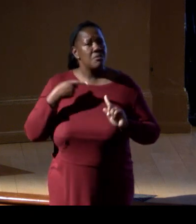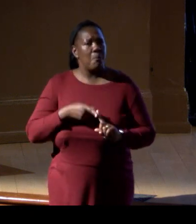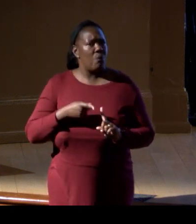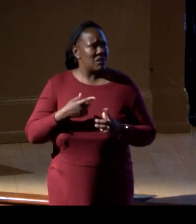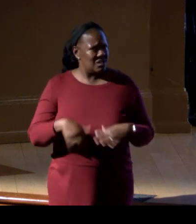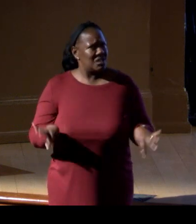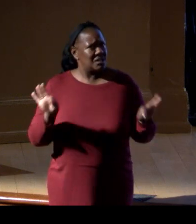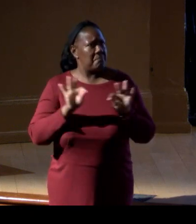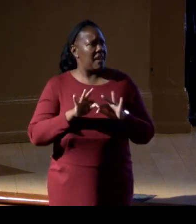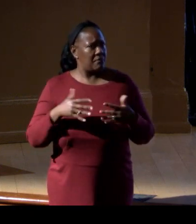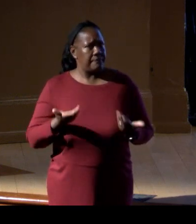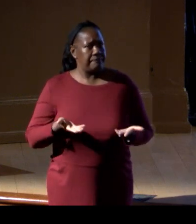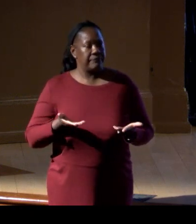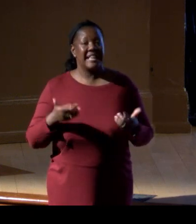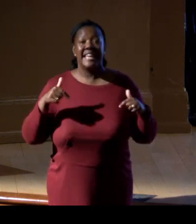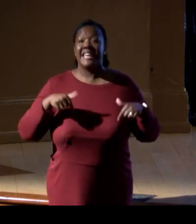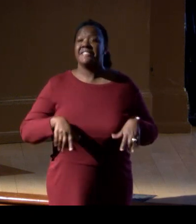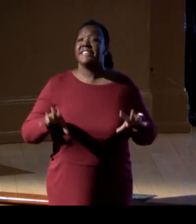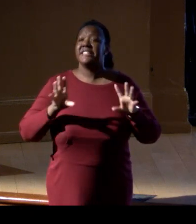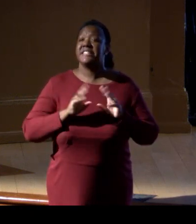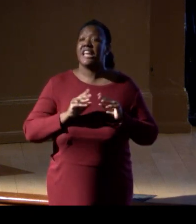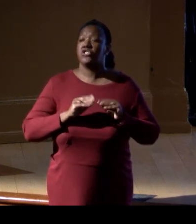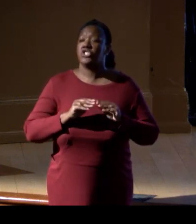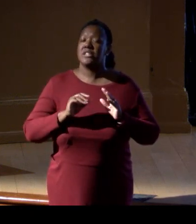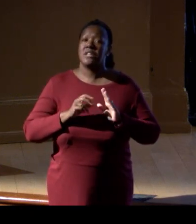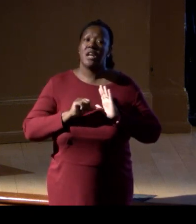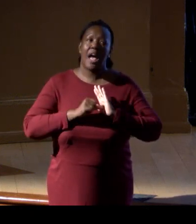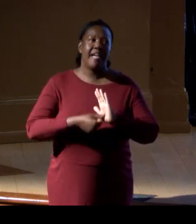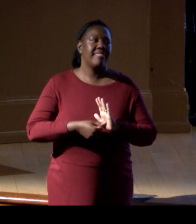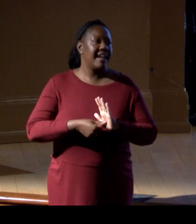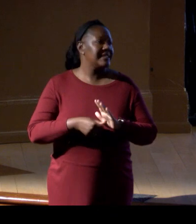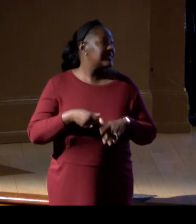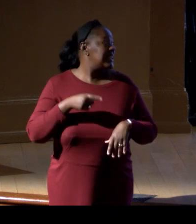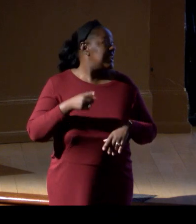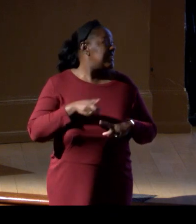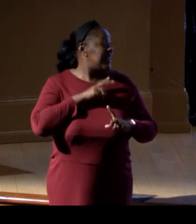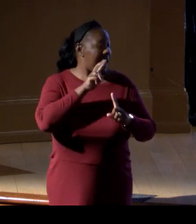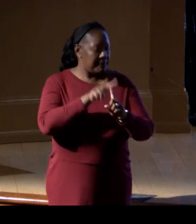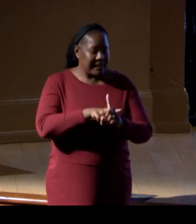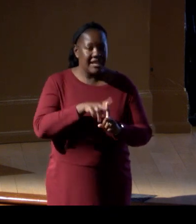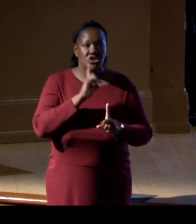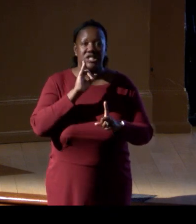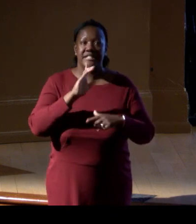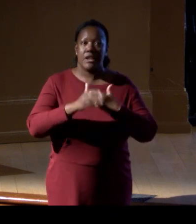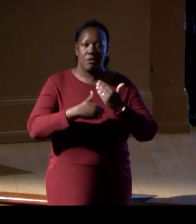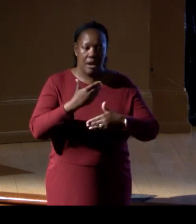This session today highlights progress in biodiversity science and applications that are unfolding in real-time.